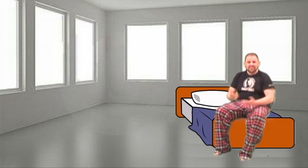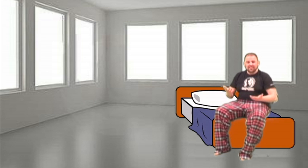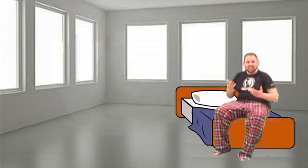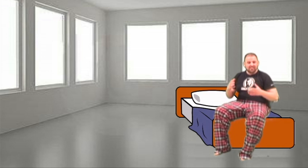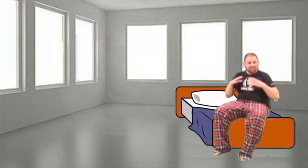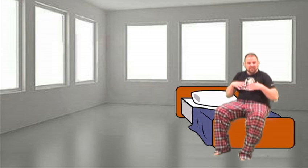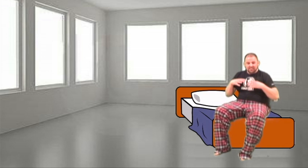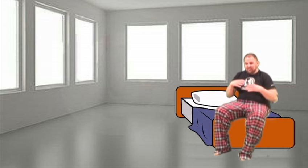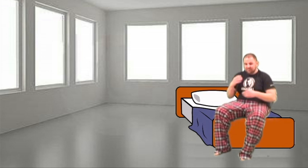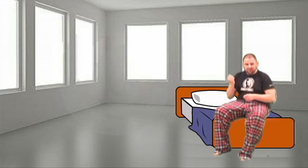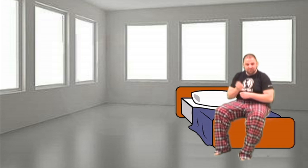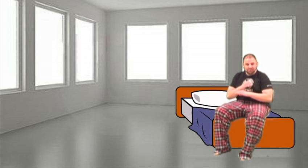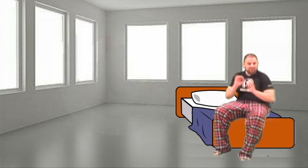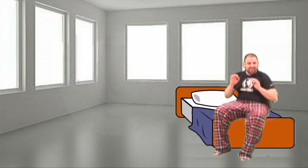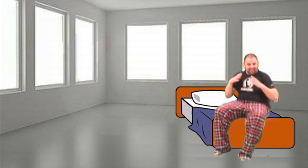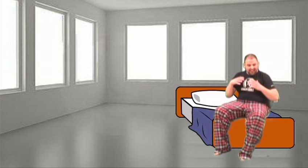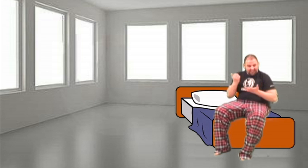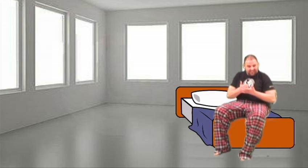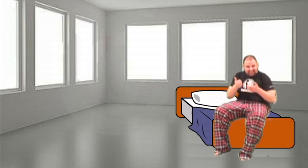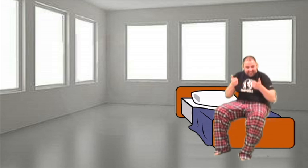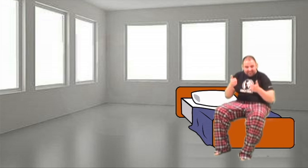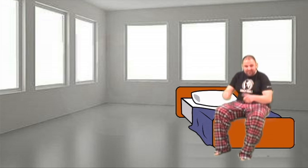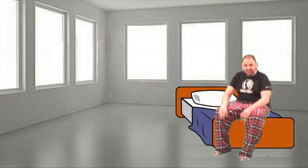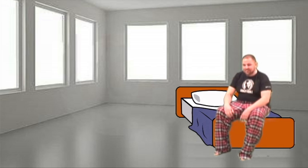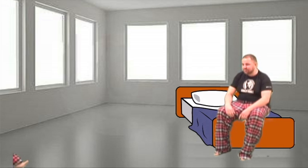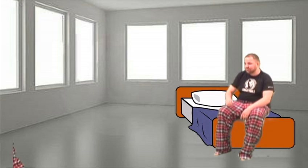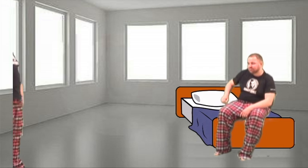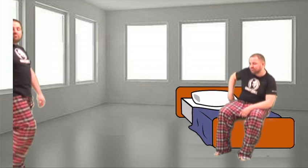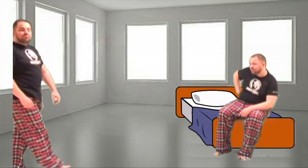'Cause today I swear I'm not doing anything